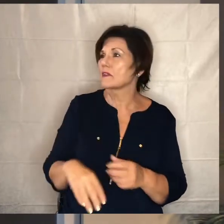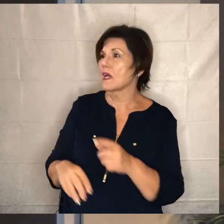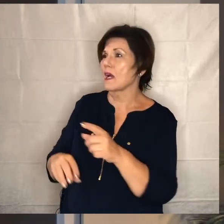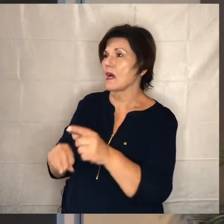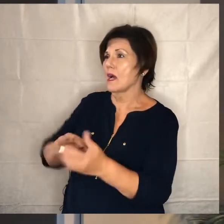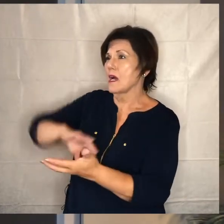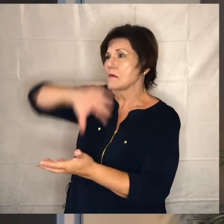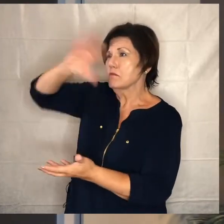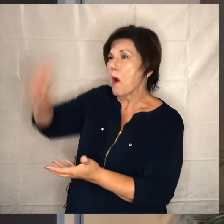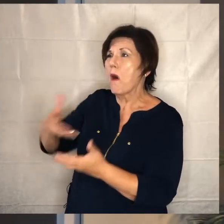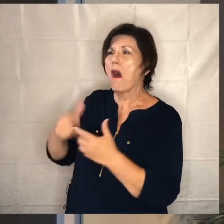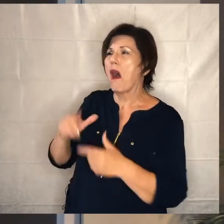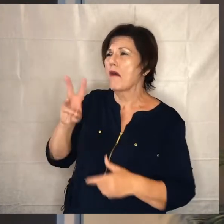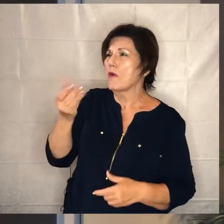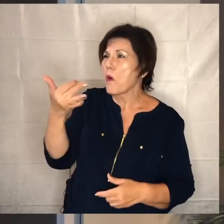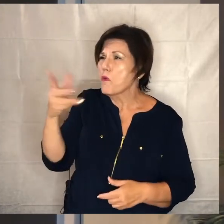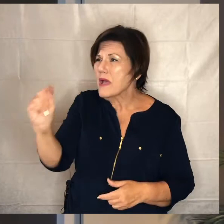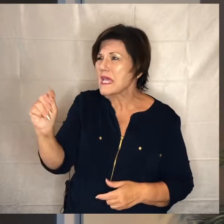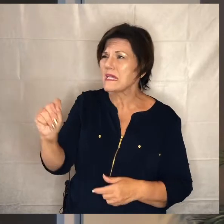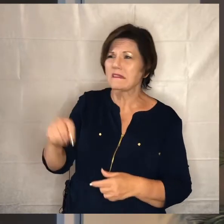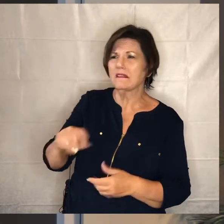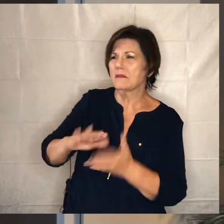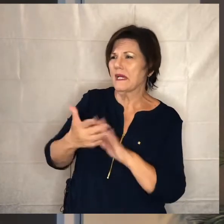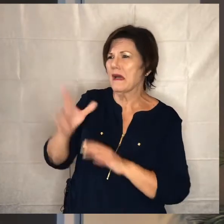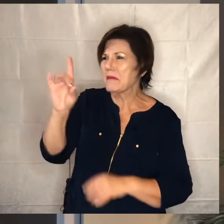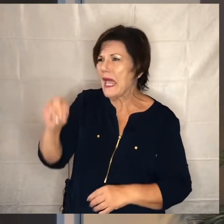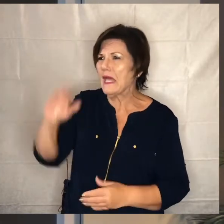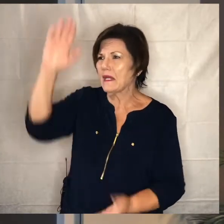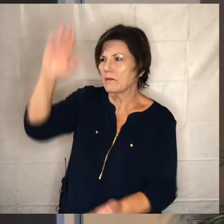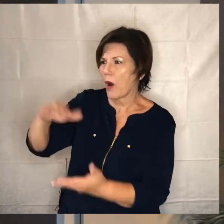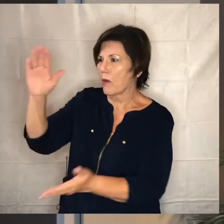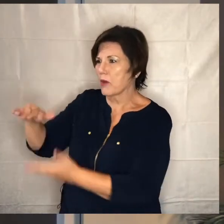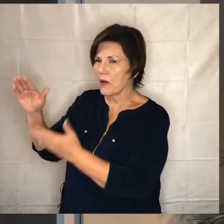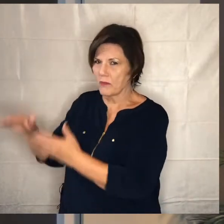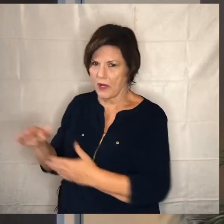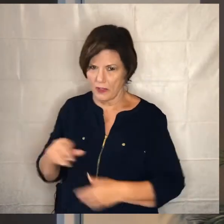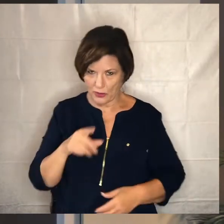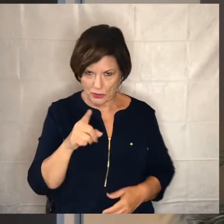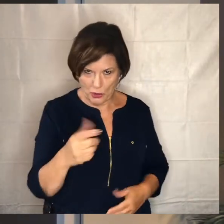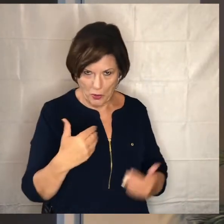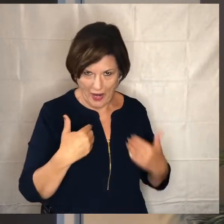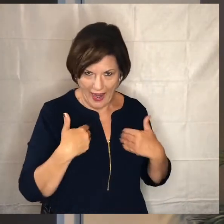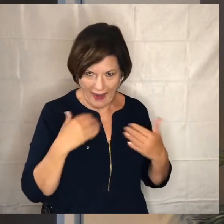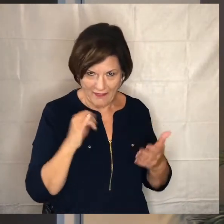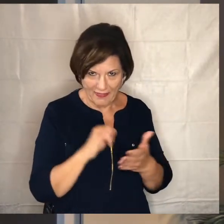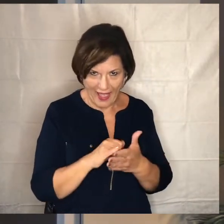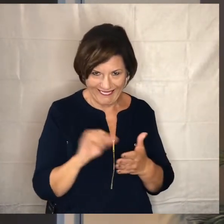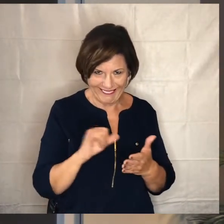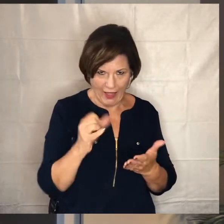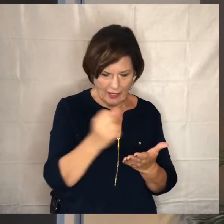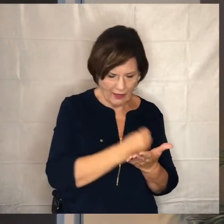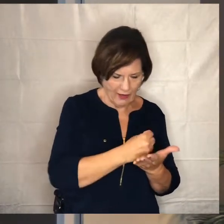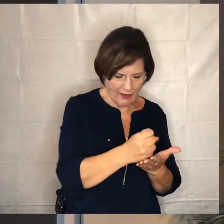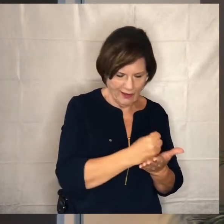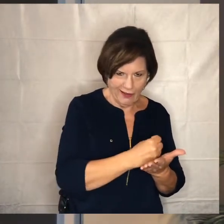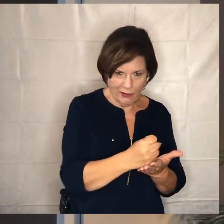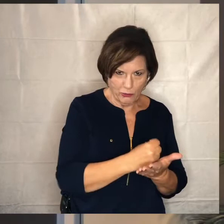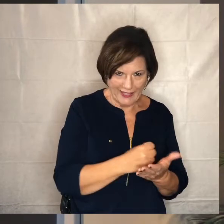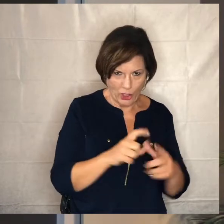make it 80. you have those kinds of debts to your credit card company i'm sure if you just sent them jugs of oil and containers of wheat